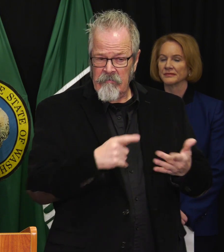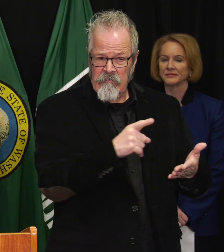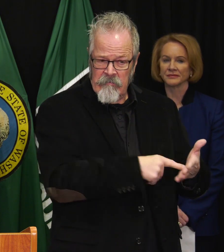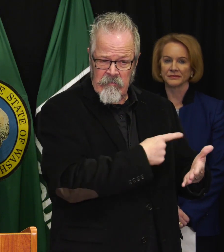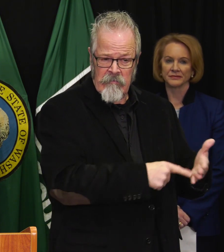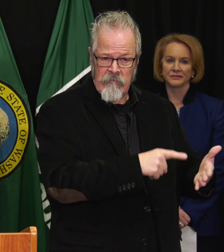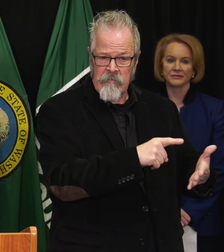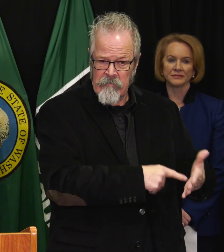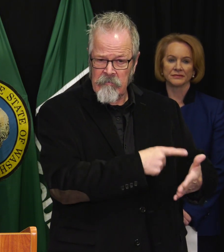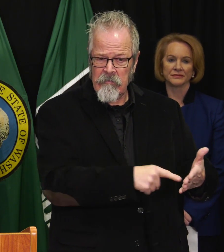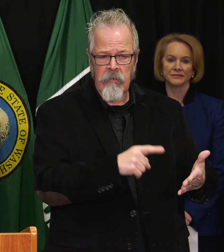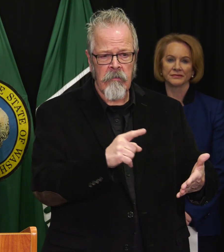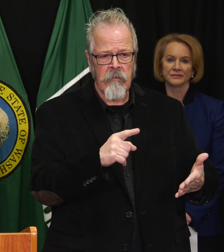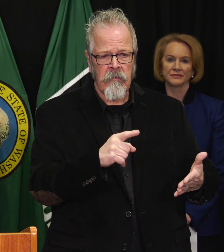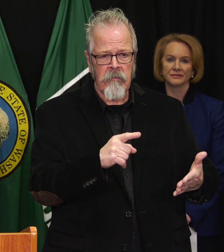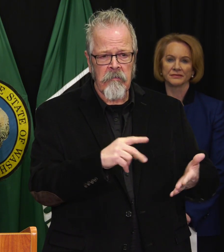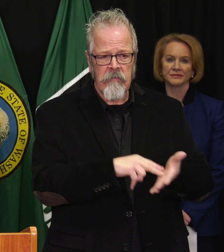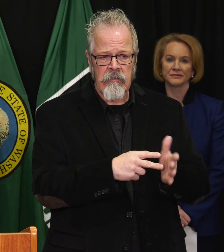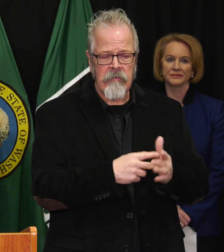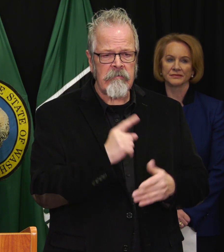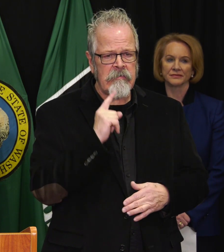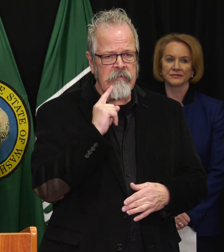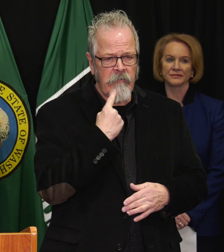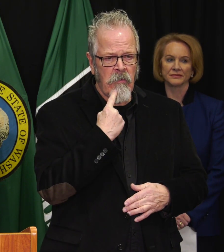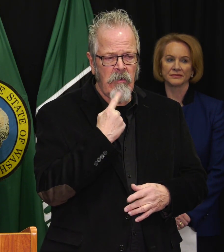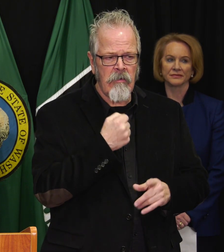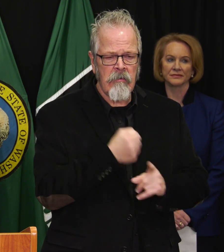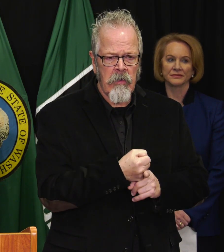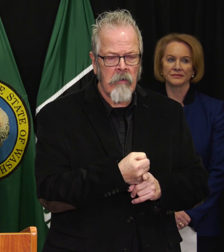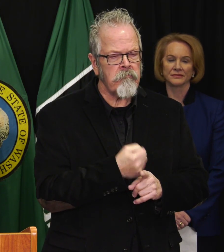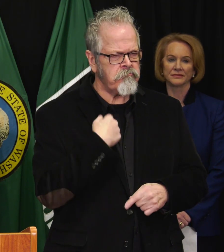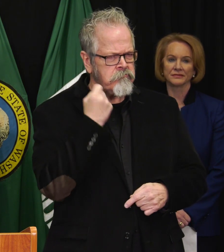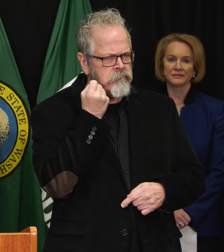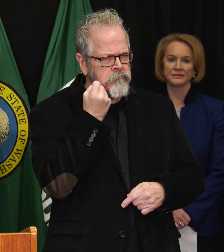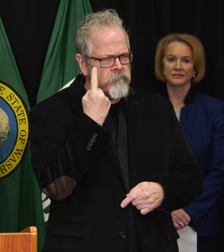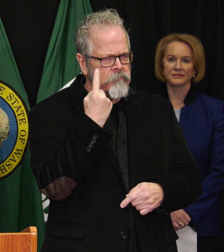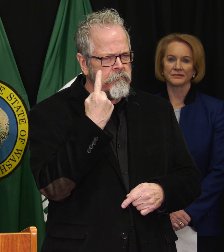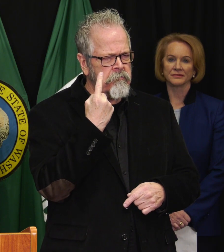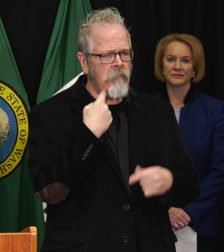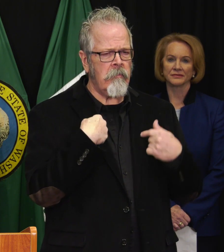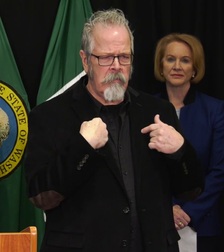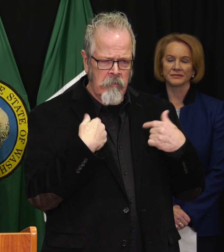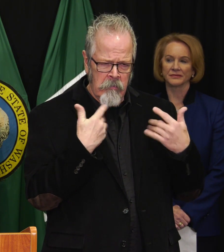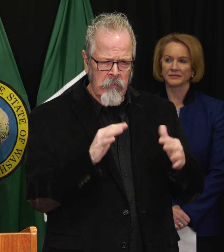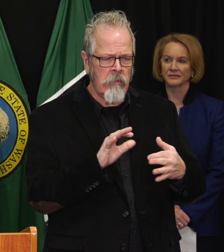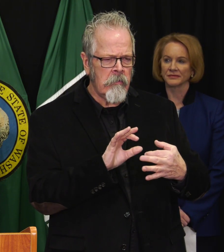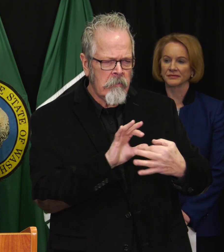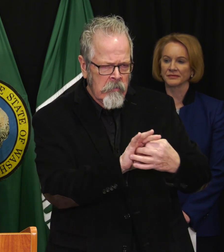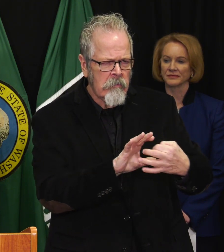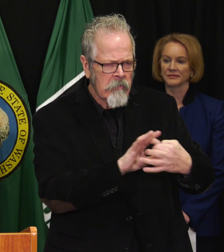I've connected with leadership of our professional sports teams, our businesses, large and small, as well as leaders